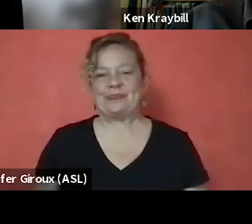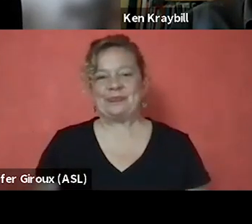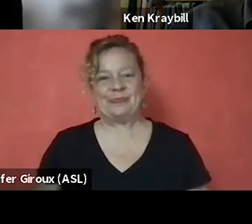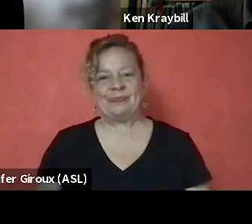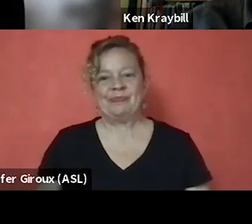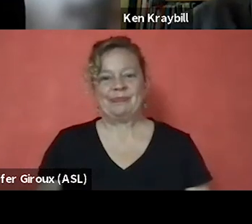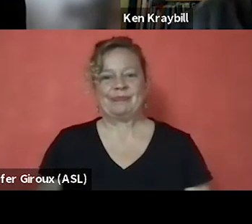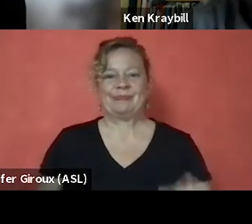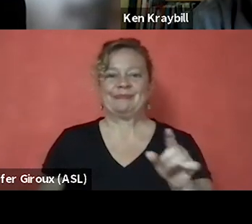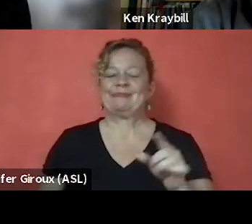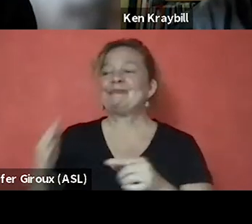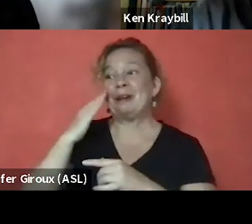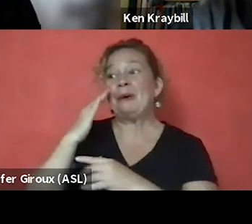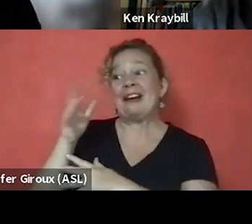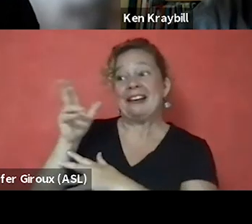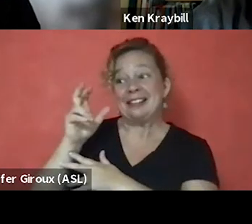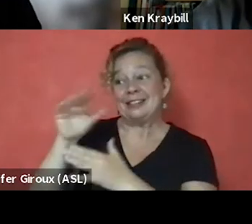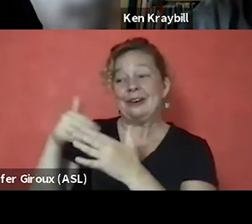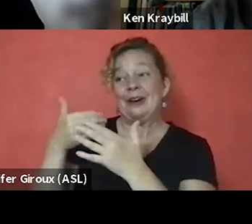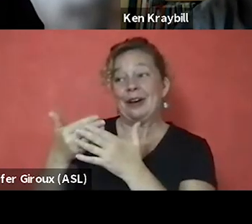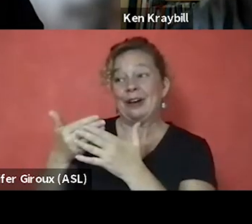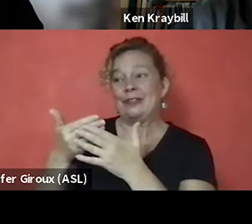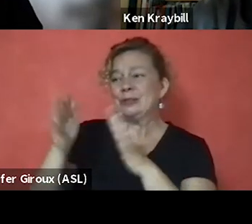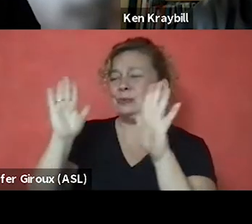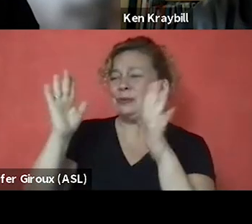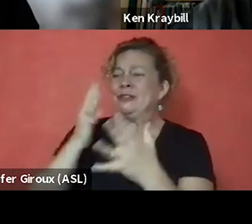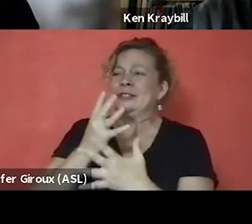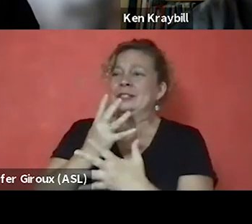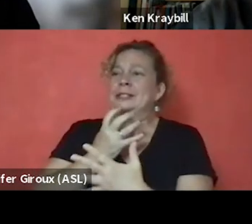[Ken] I listened to all of this and with incredible passion and realness of it all,